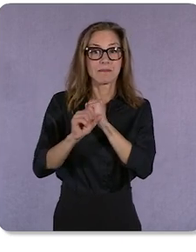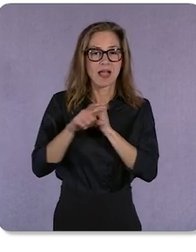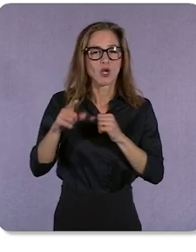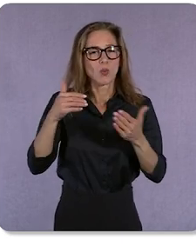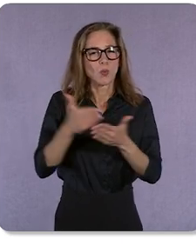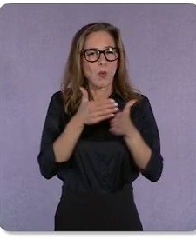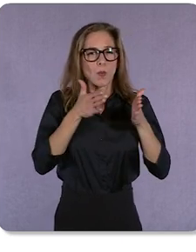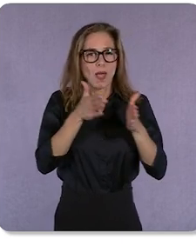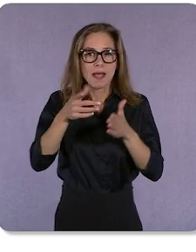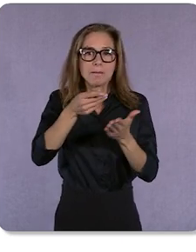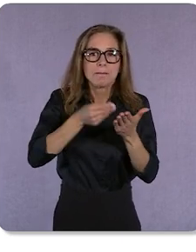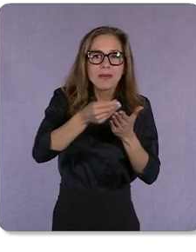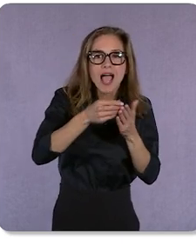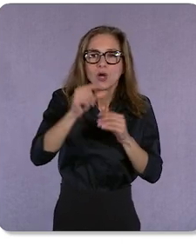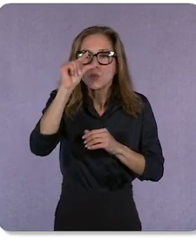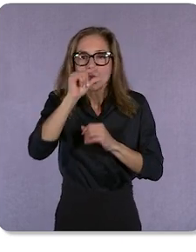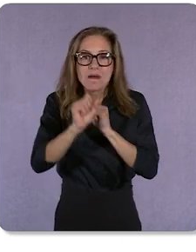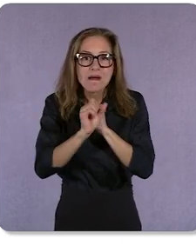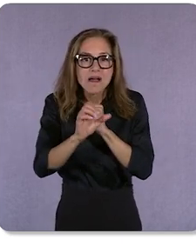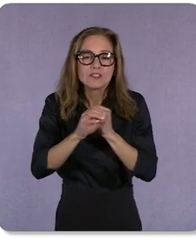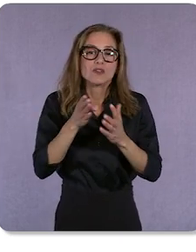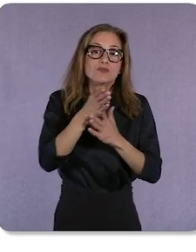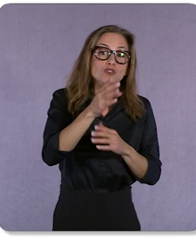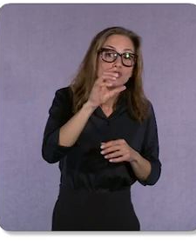ads across Search, YouTube, Maps,